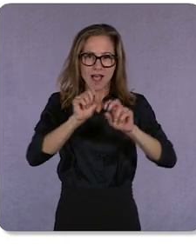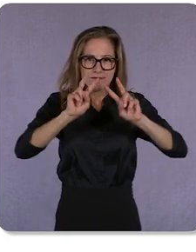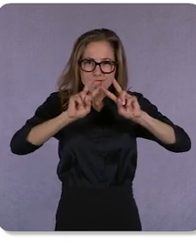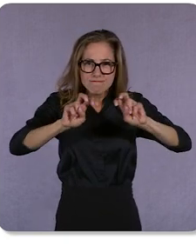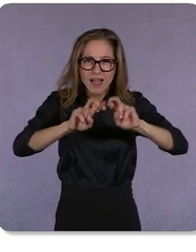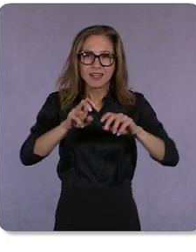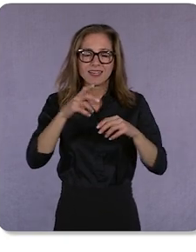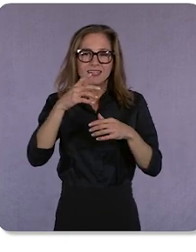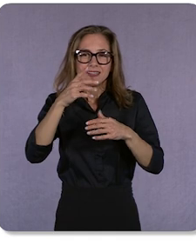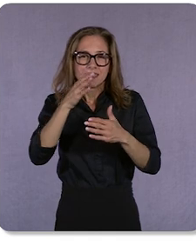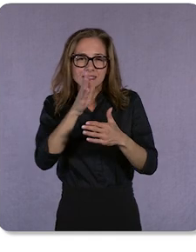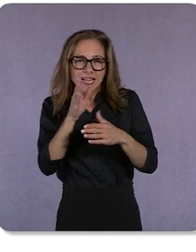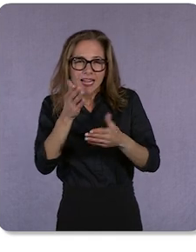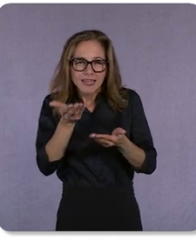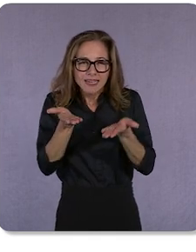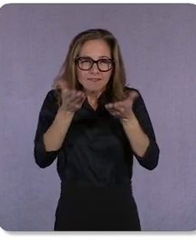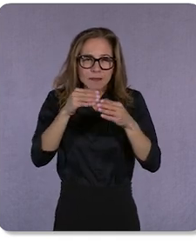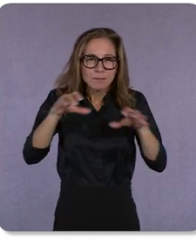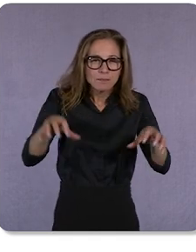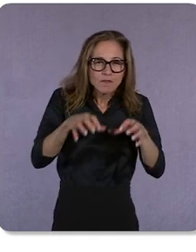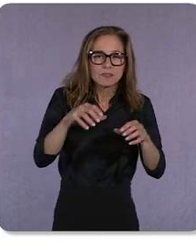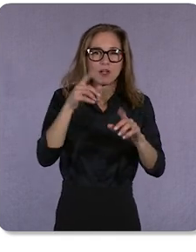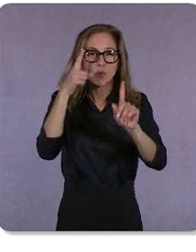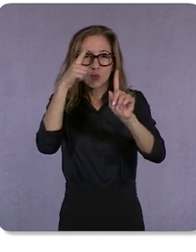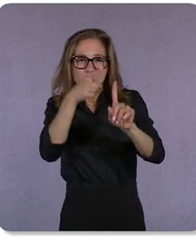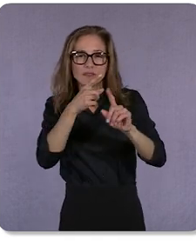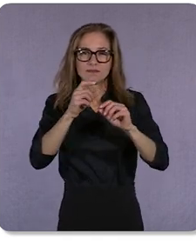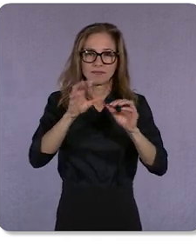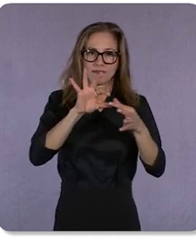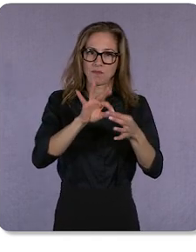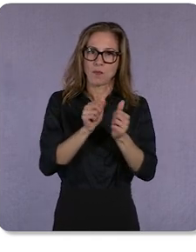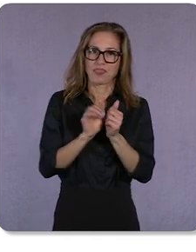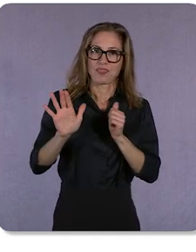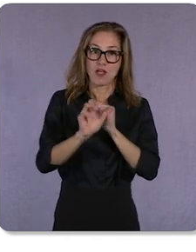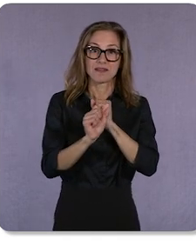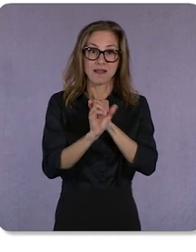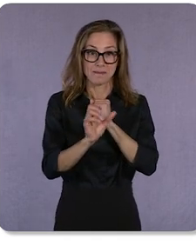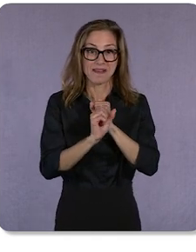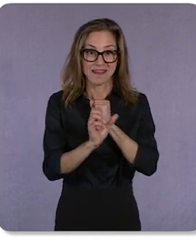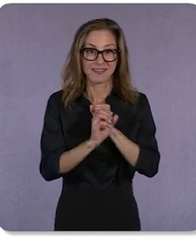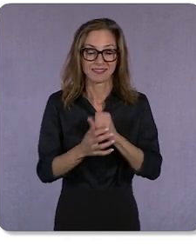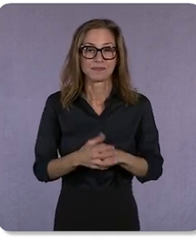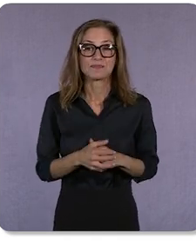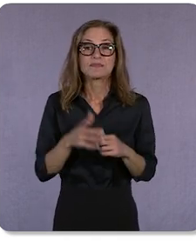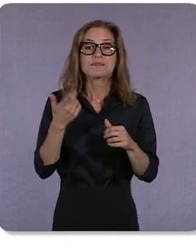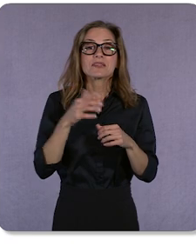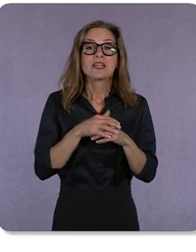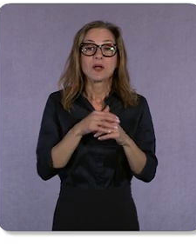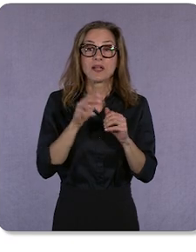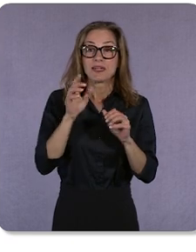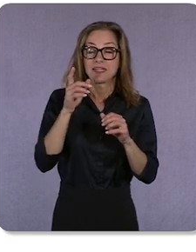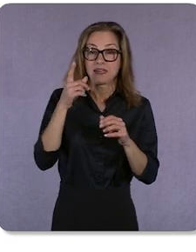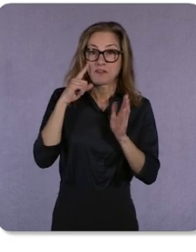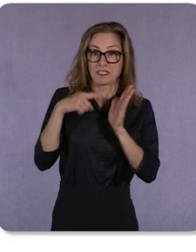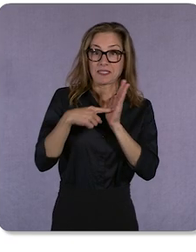as a result of their campaigns. For example, with our new geo-experiments functionality, you’ll be able to compare regions where your ads are shown